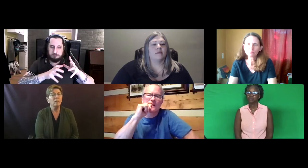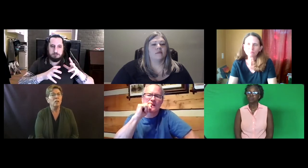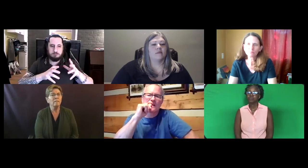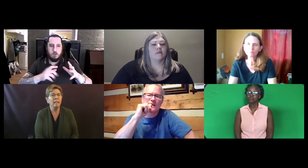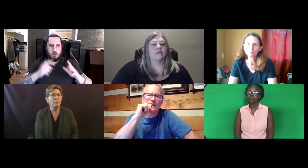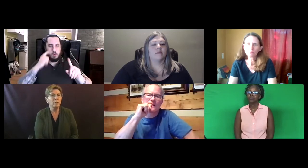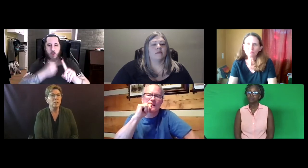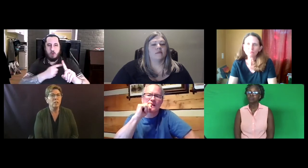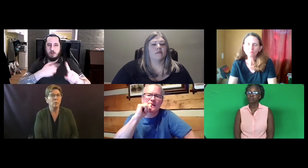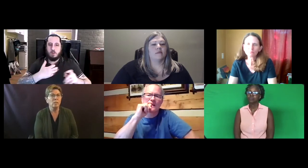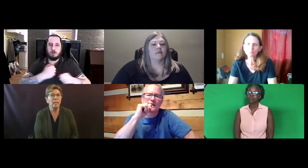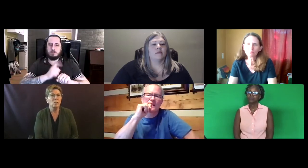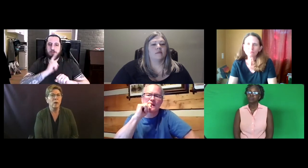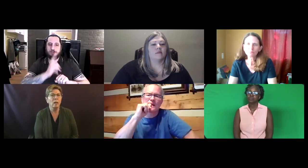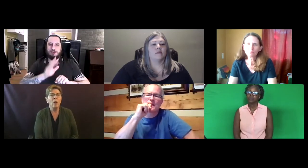There's all that information that we're seeking as well.